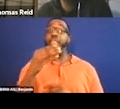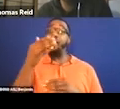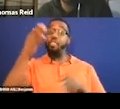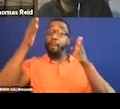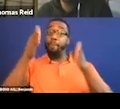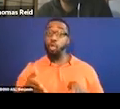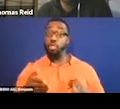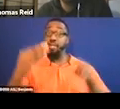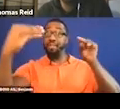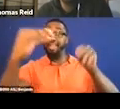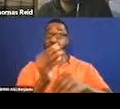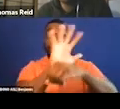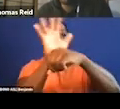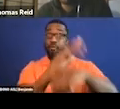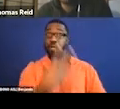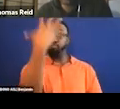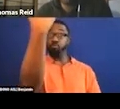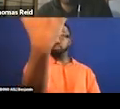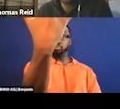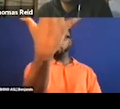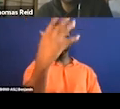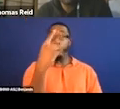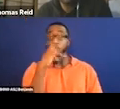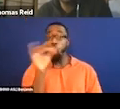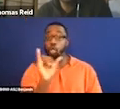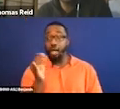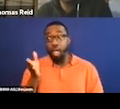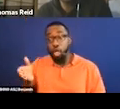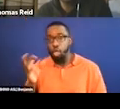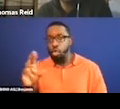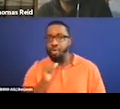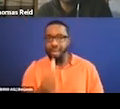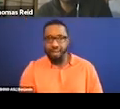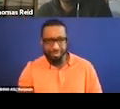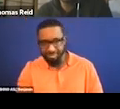Now, what the consumer does with that information similar to a sighted person, that's their business.